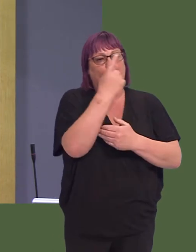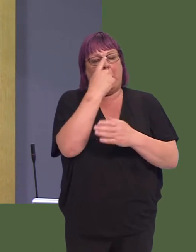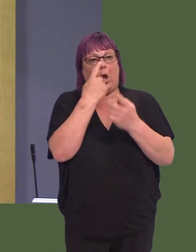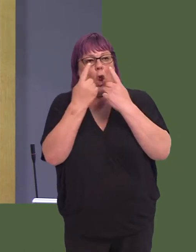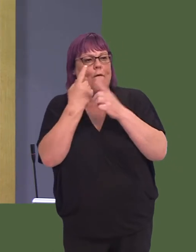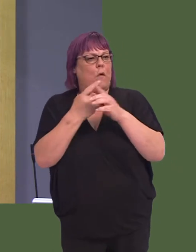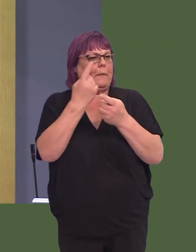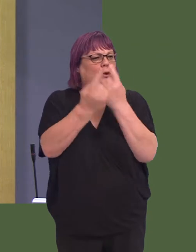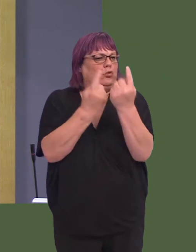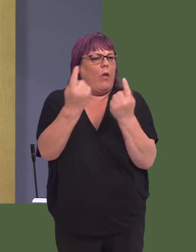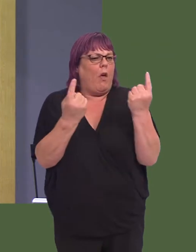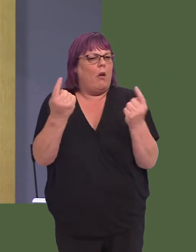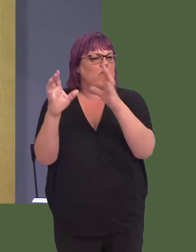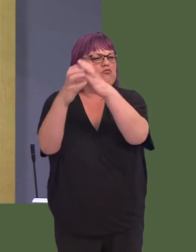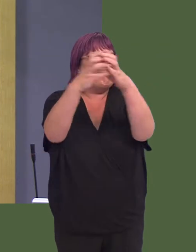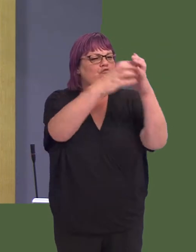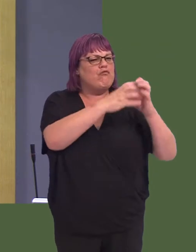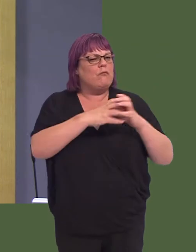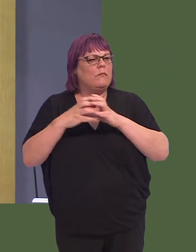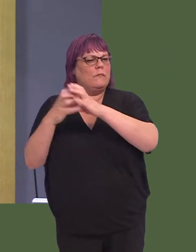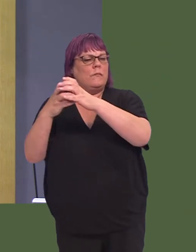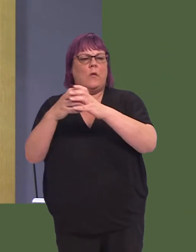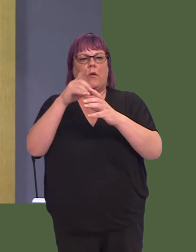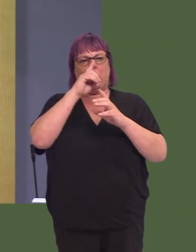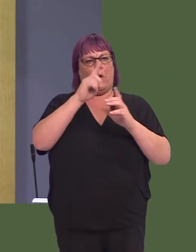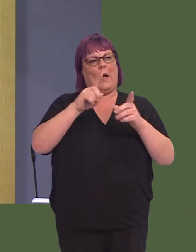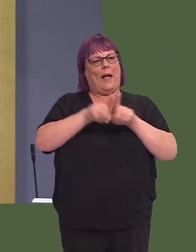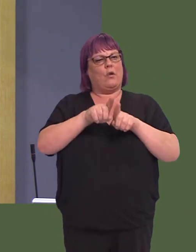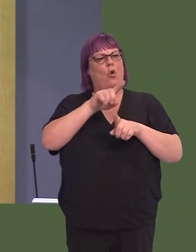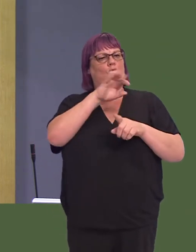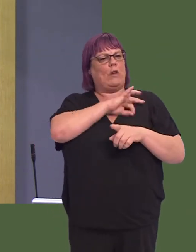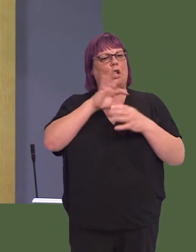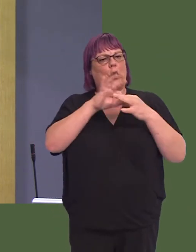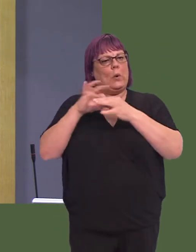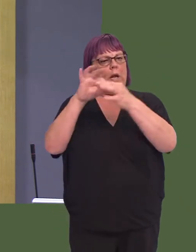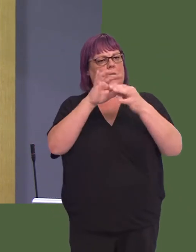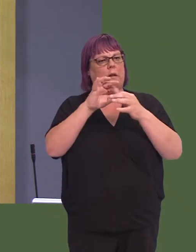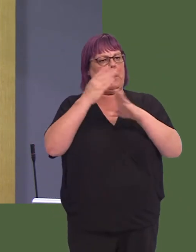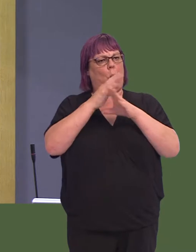from each other so that they can work and improve their offer as credit unions.